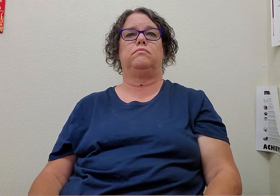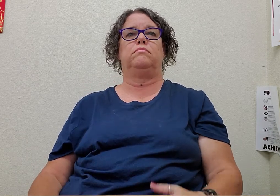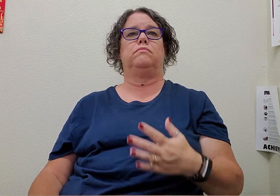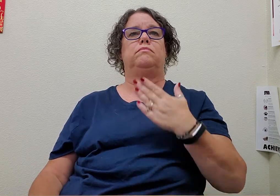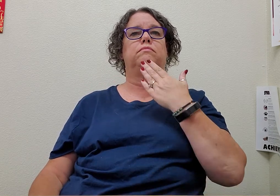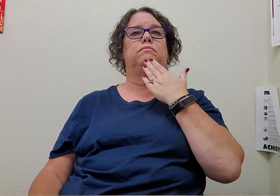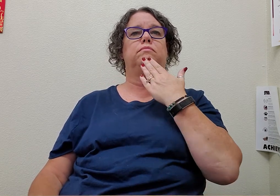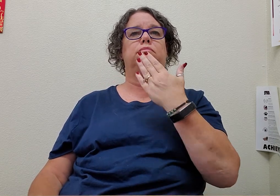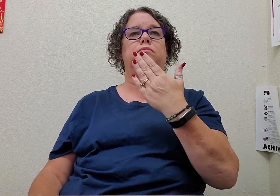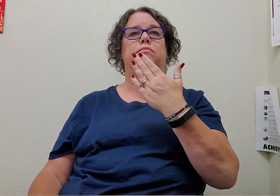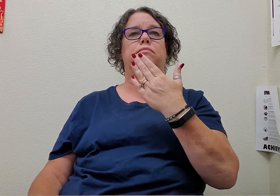thank you